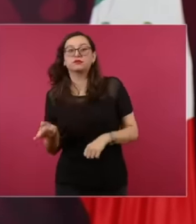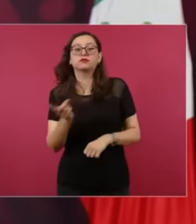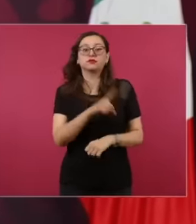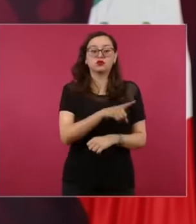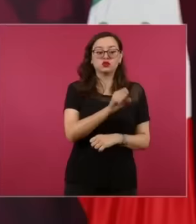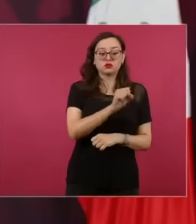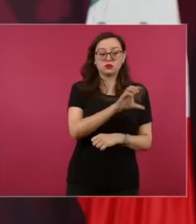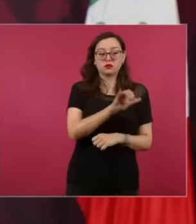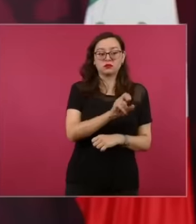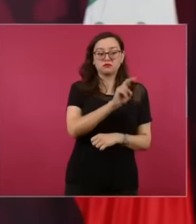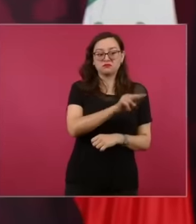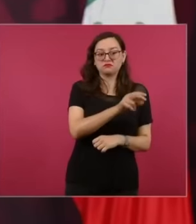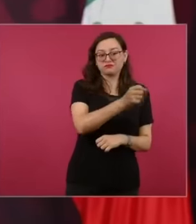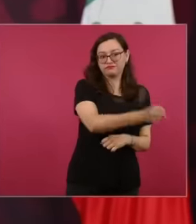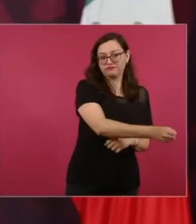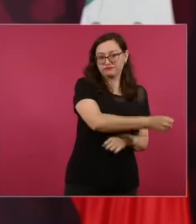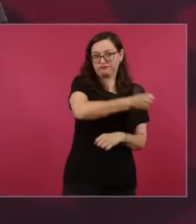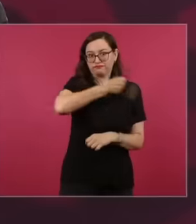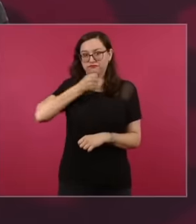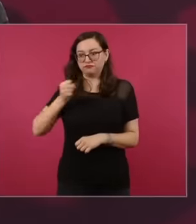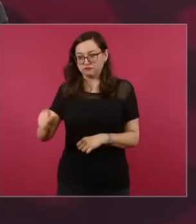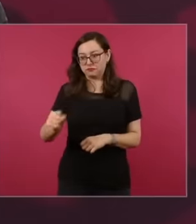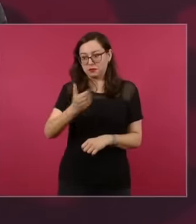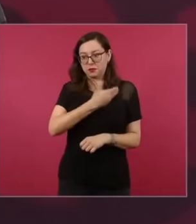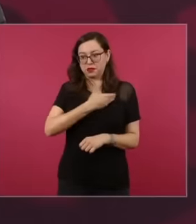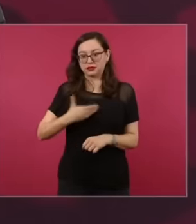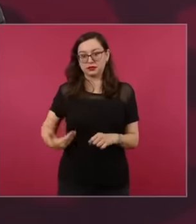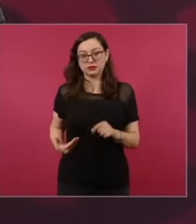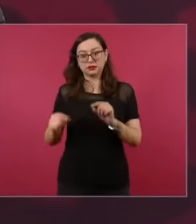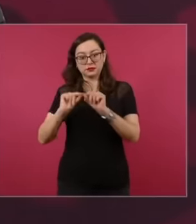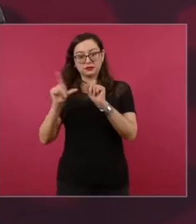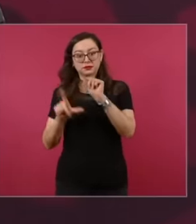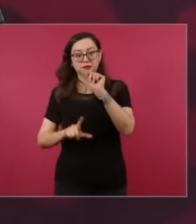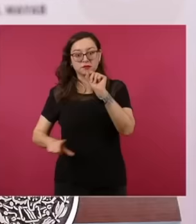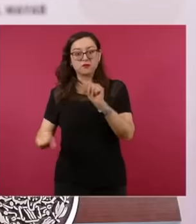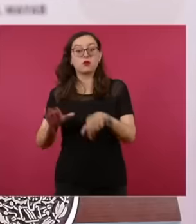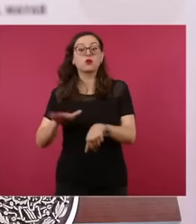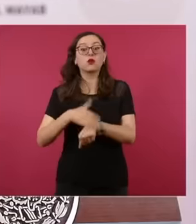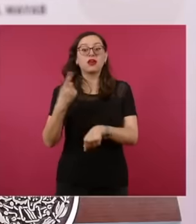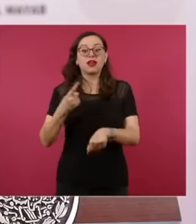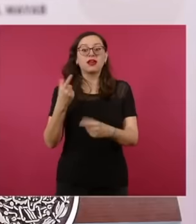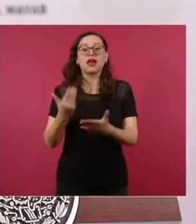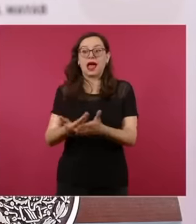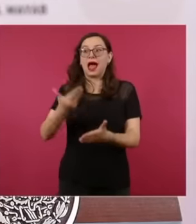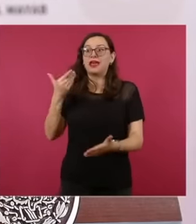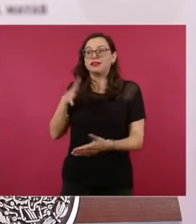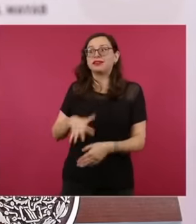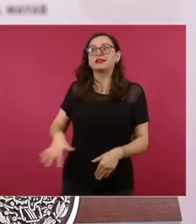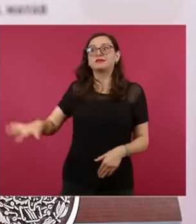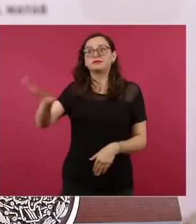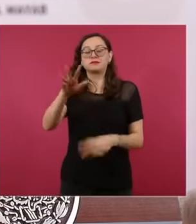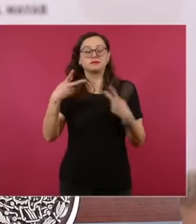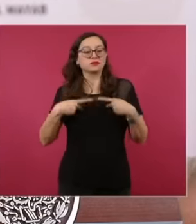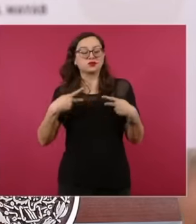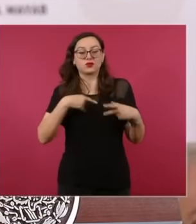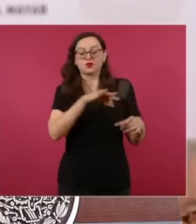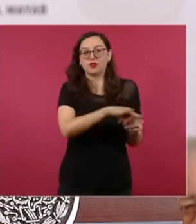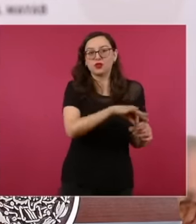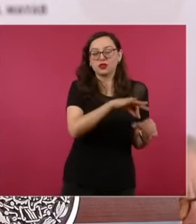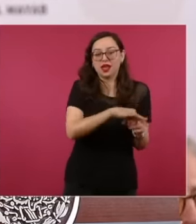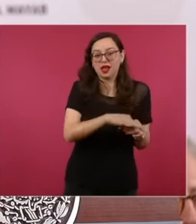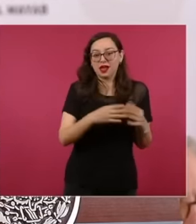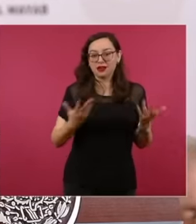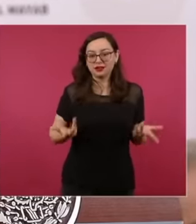legality, the legitimacy, above all, that he had been elected, so when